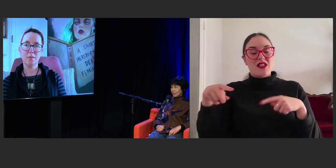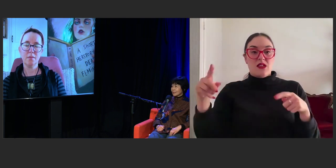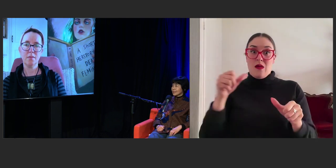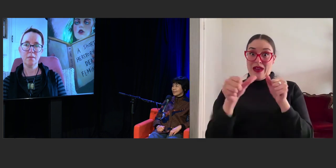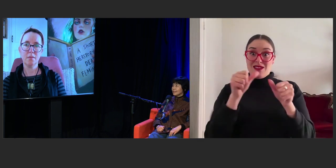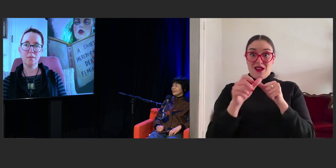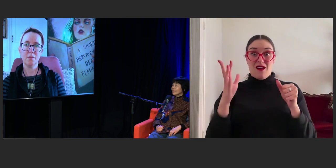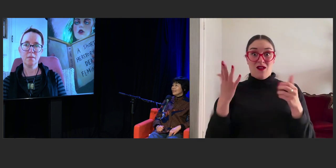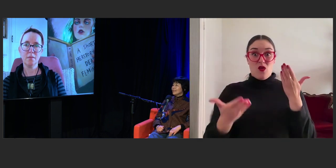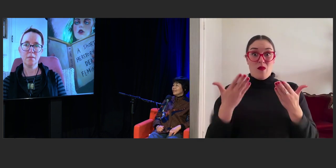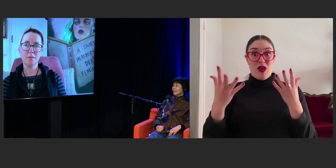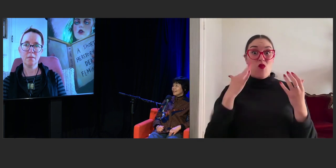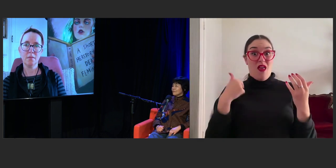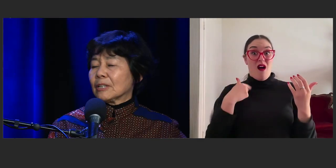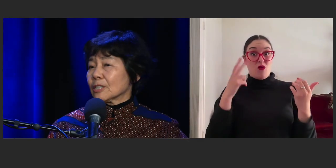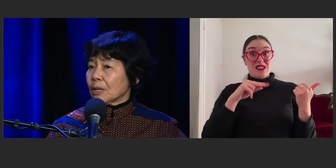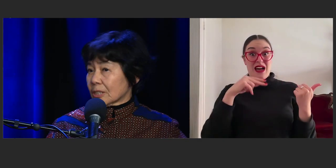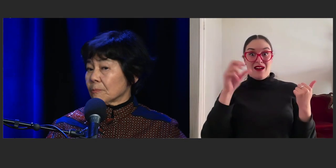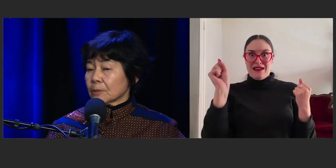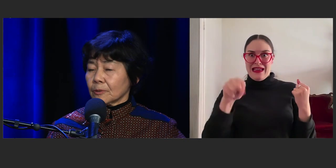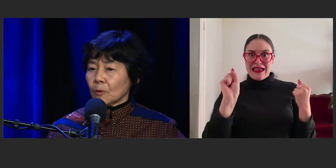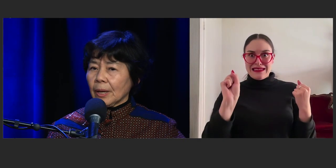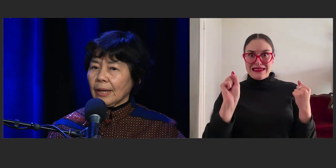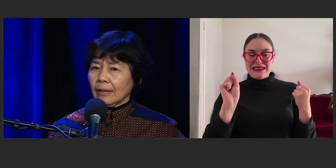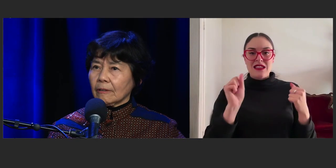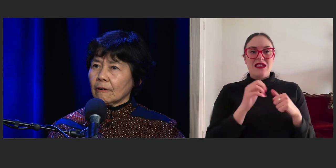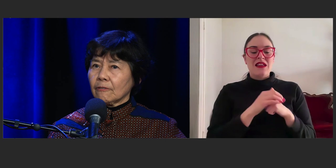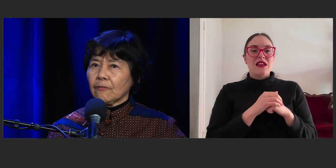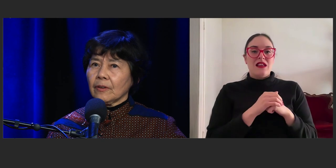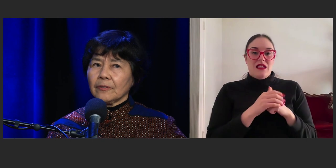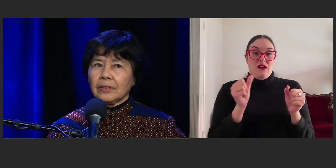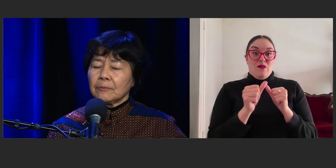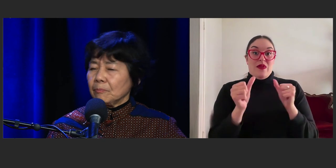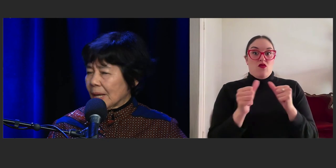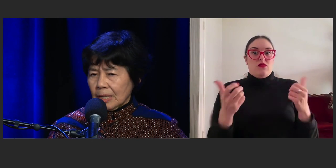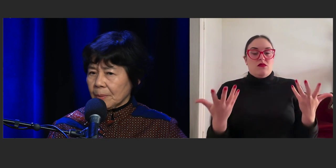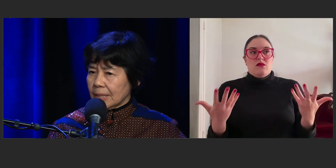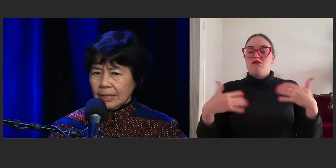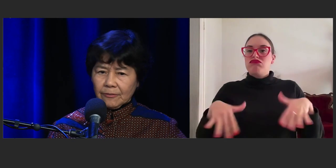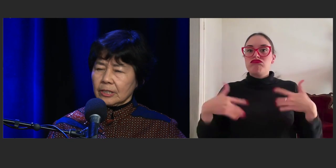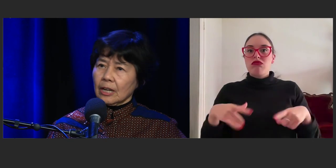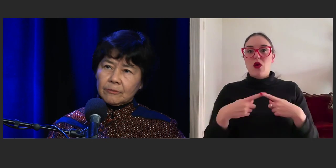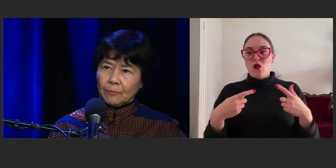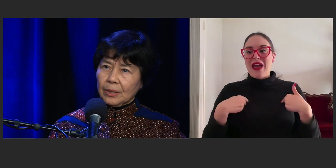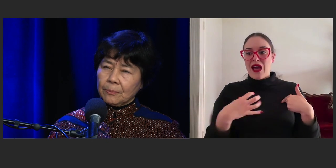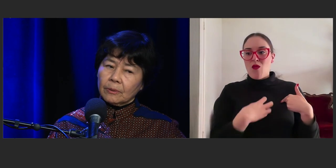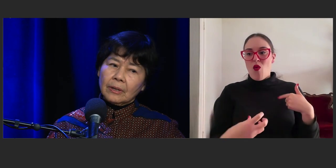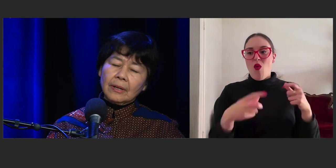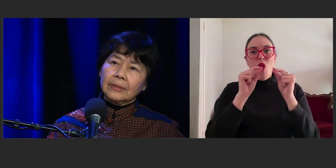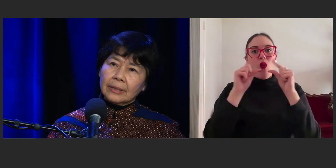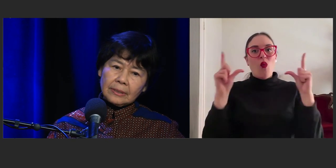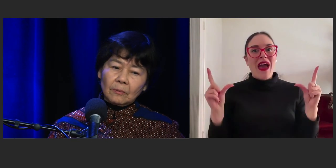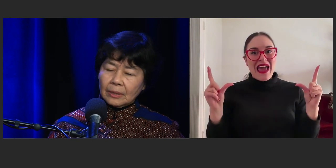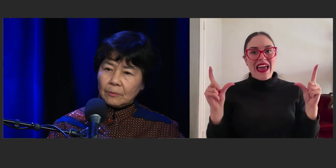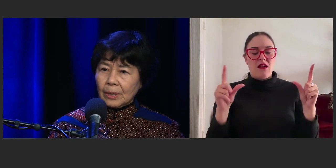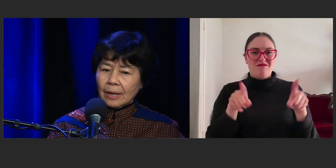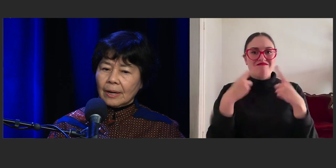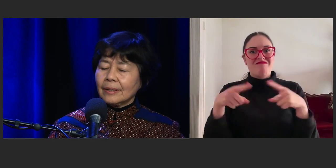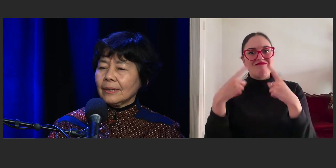But because we are so much more aware of the many, many different types of people that we are.